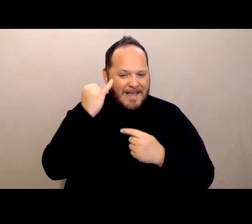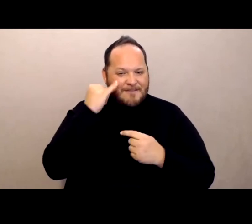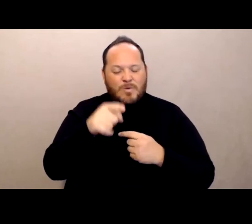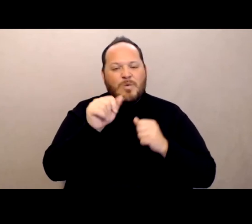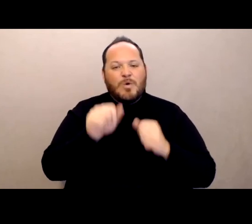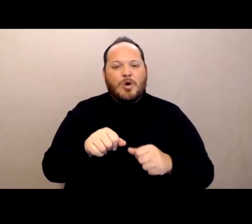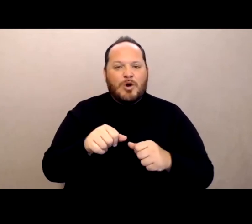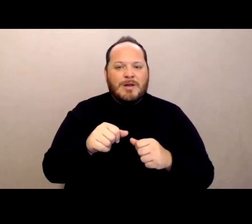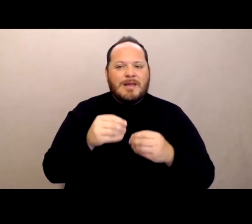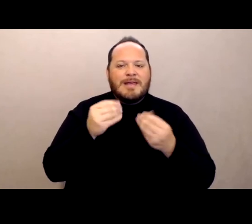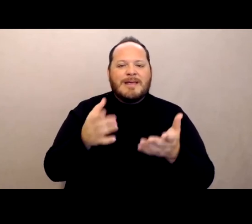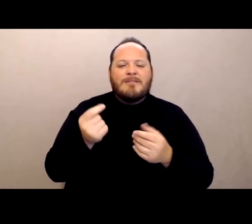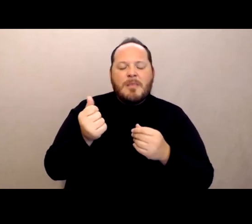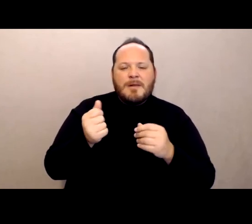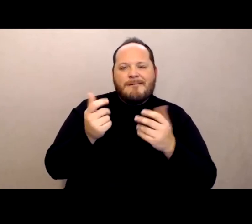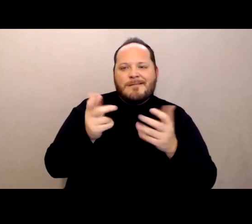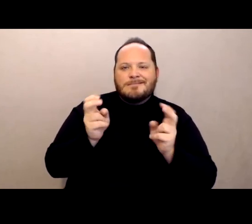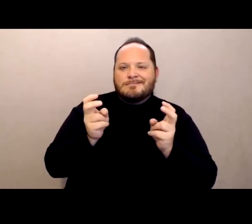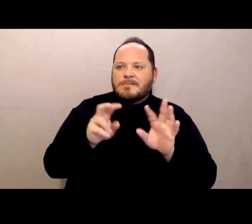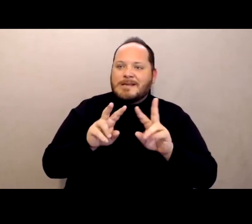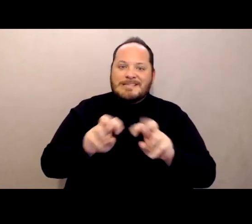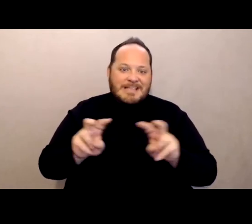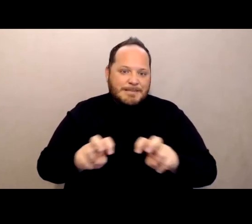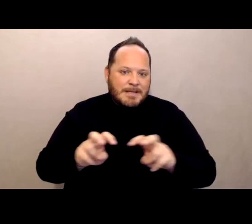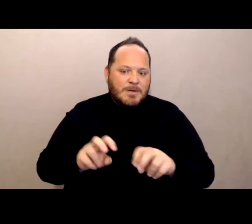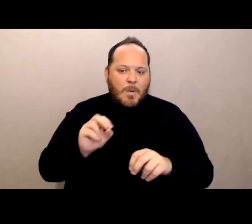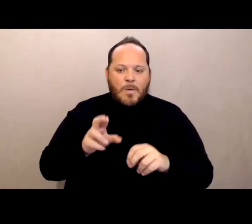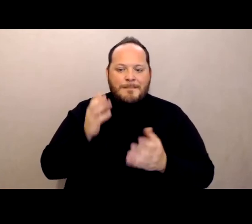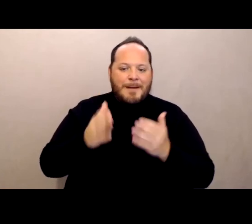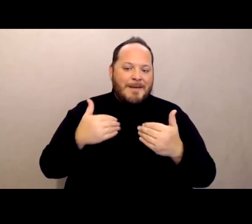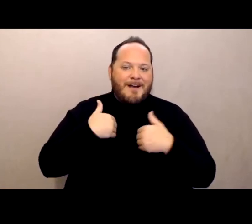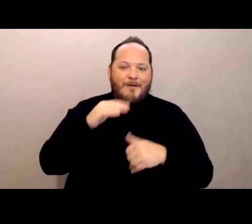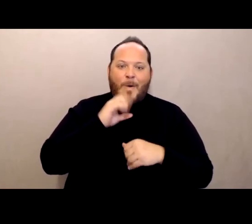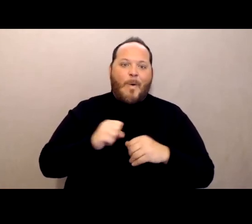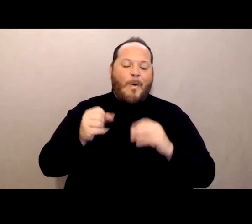a little bit of an assessment, or maybe, you know there's an old proverb out there that says something about